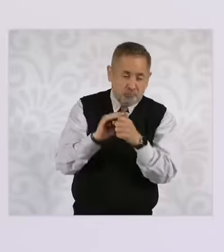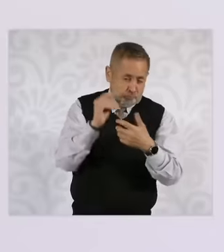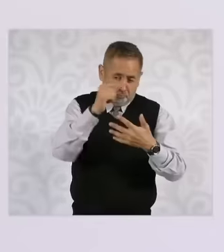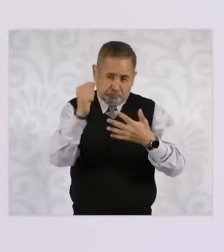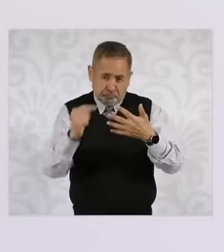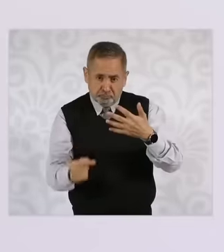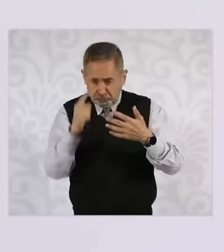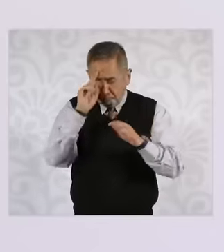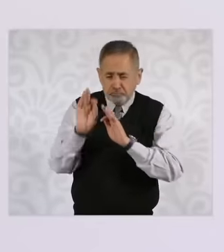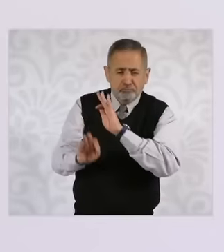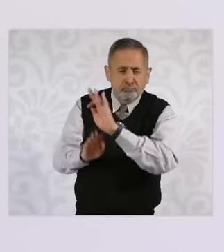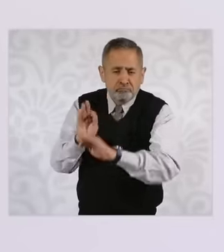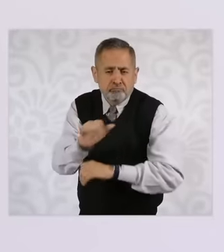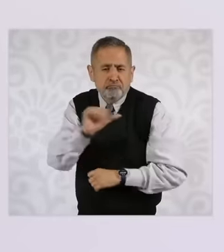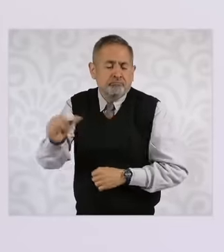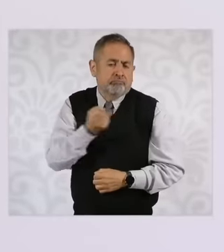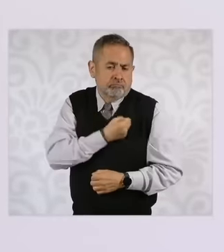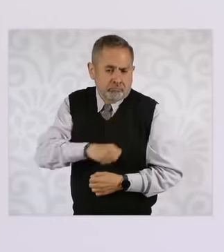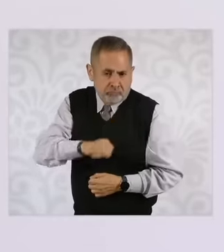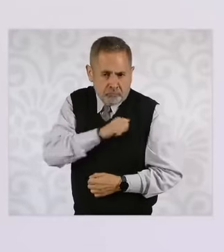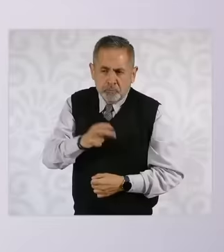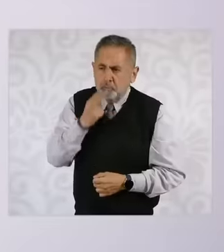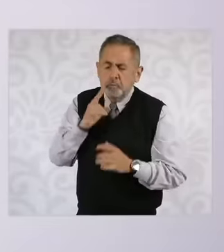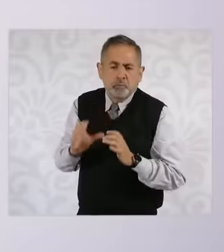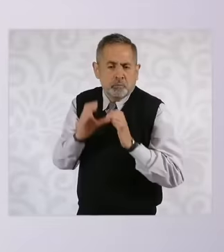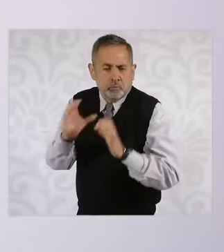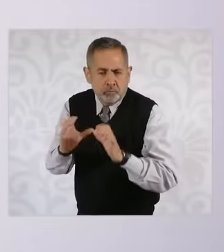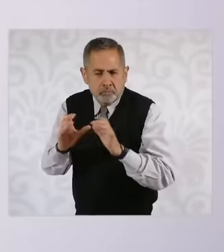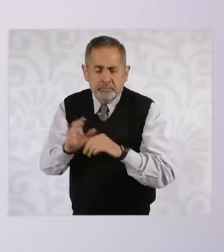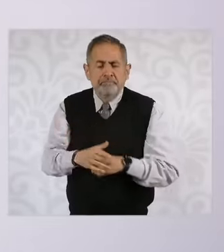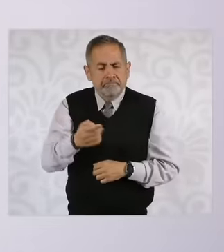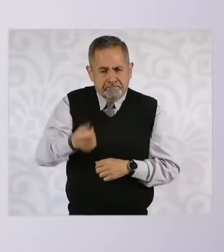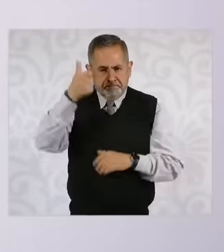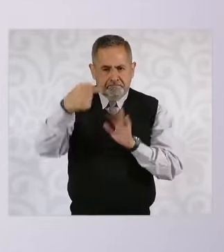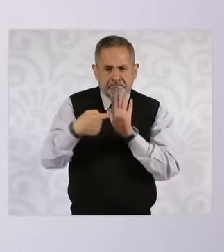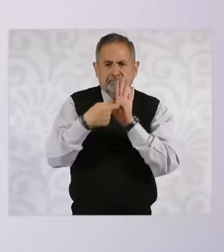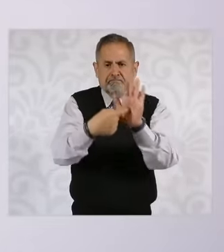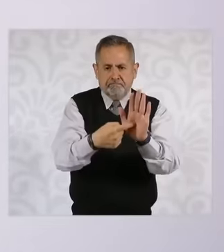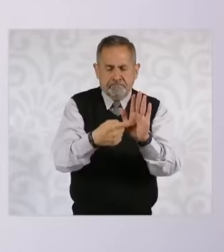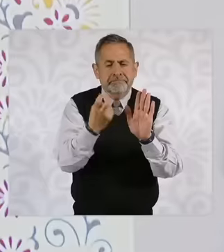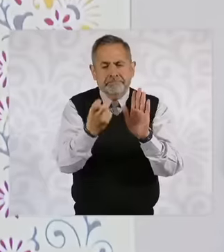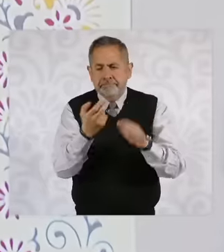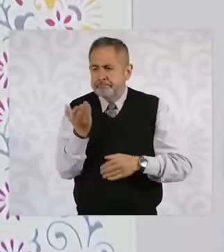health care and prevention, so the first would be that presentation. and there we ask the secretary